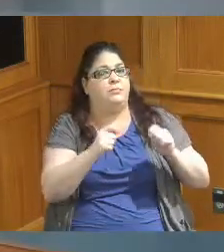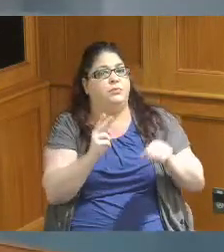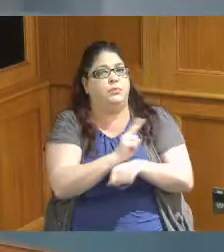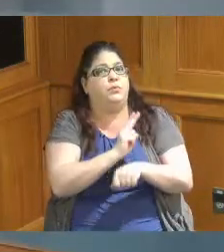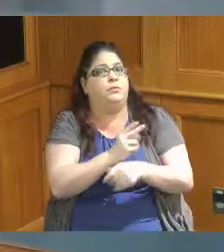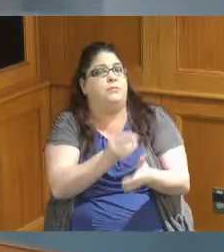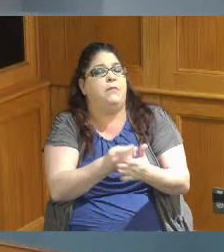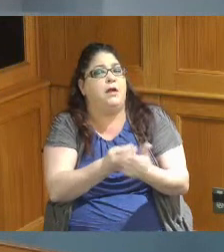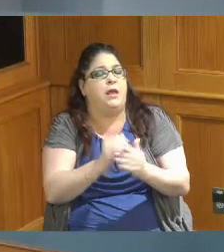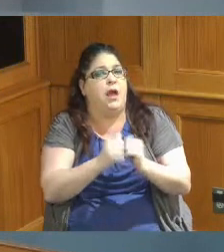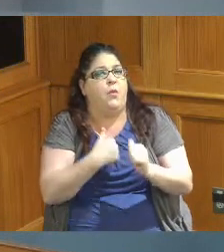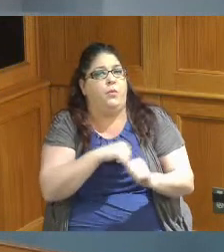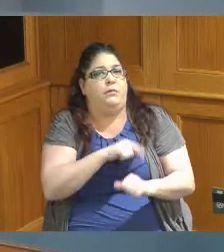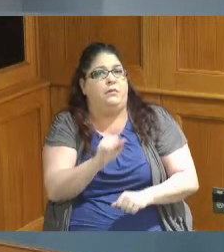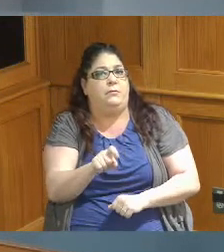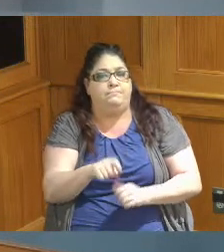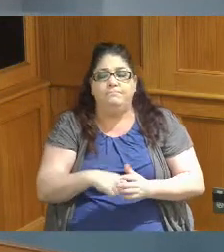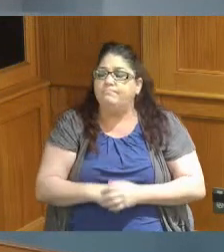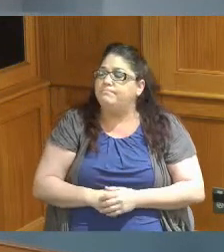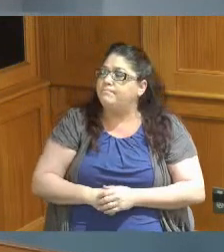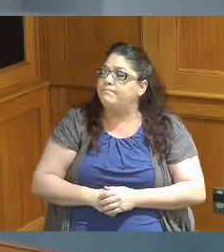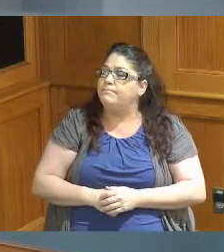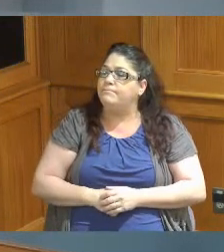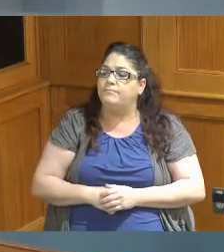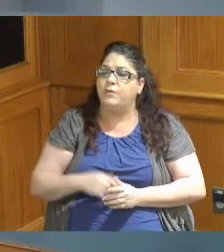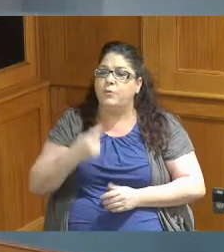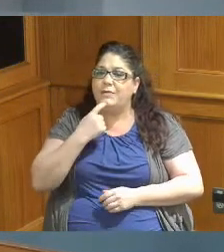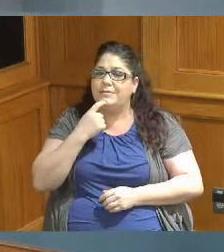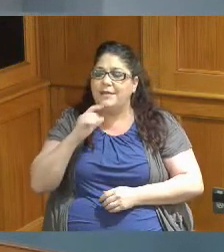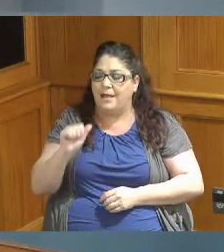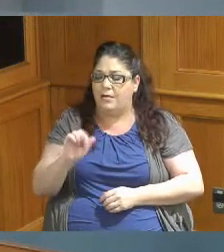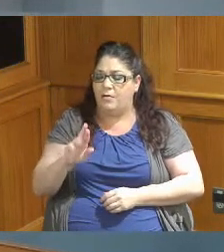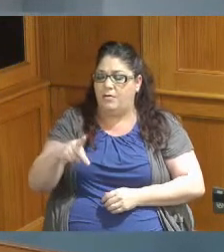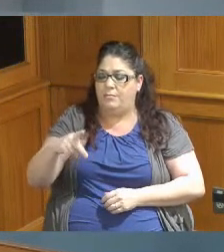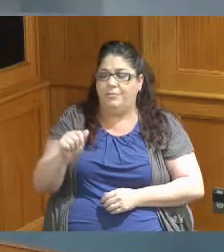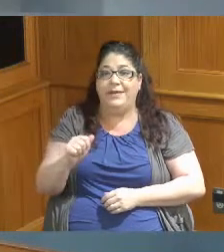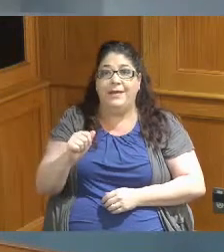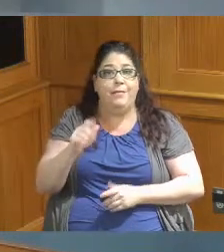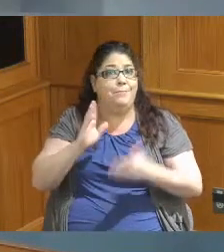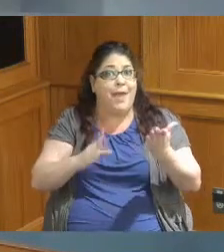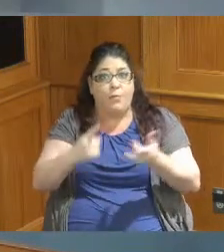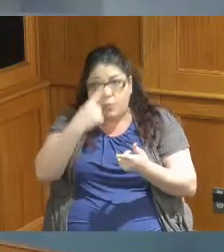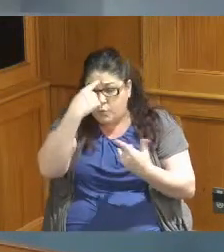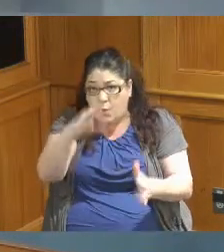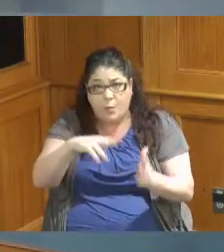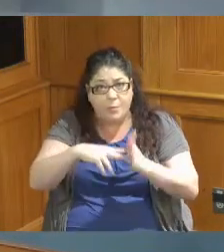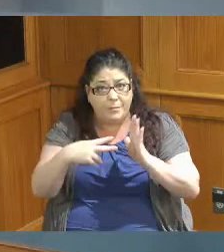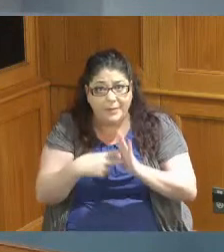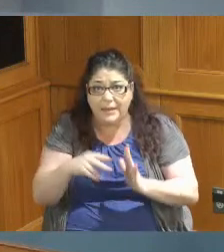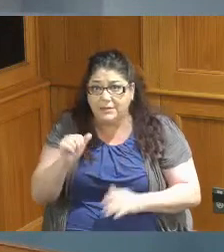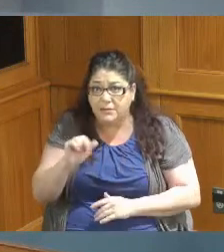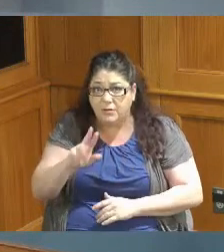Madam chair we keep saying Arnold and for those who are just tuning in or we said it a while ago